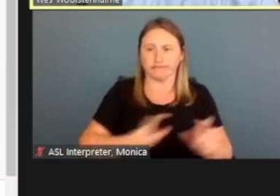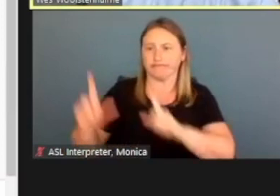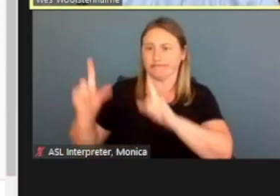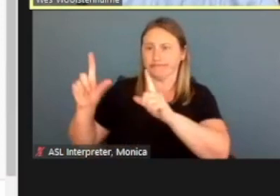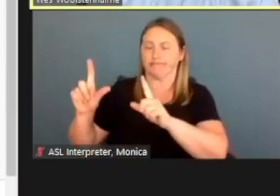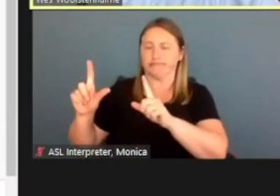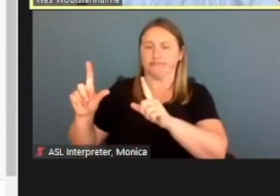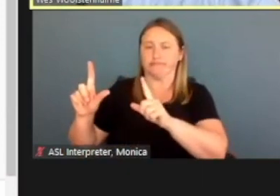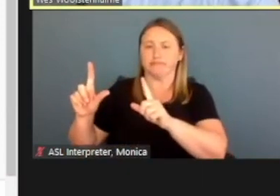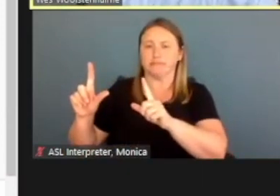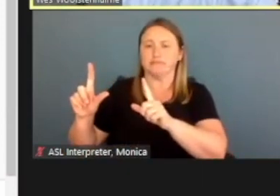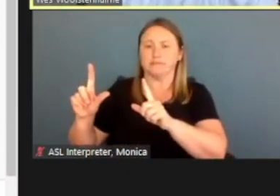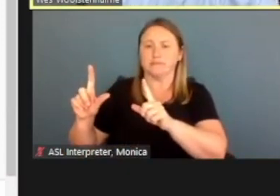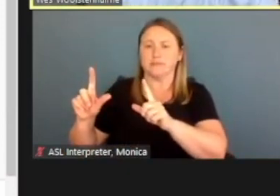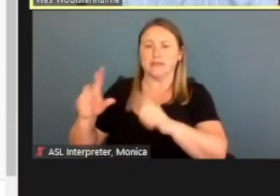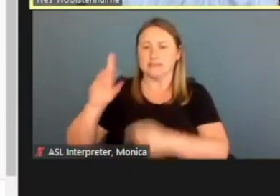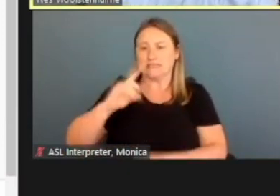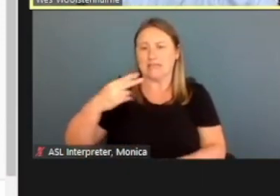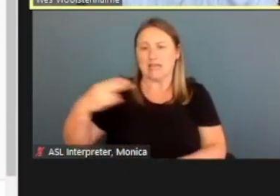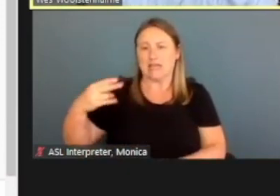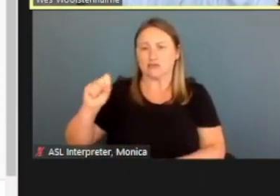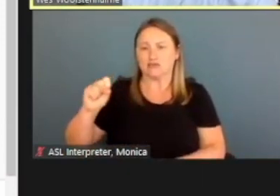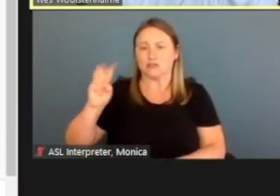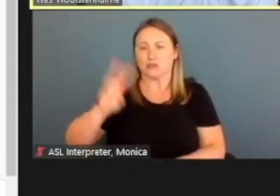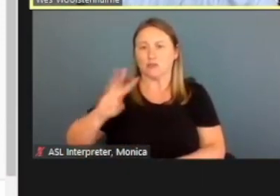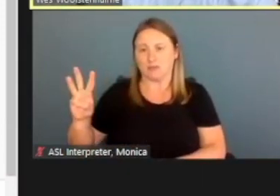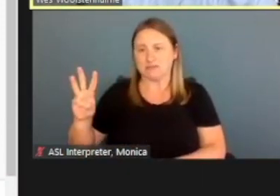over to the DHHS website for those details.